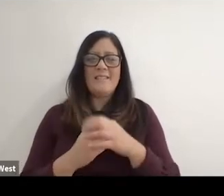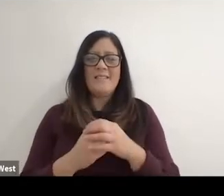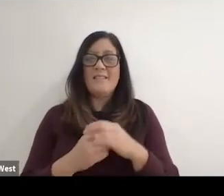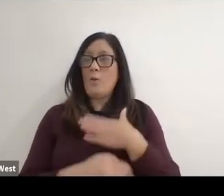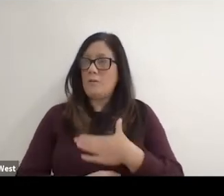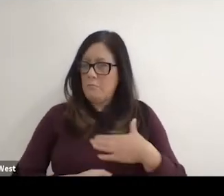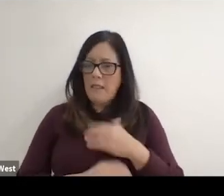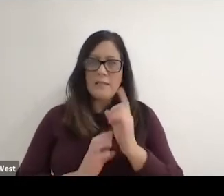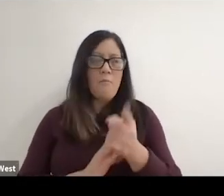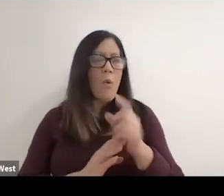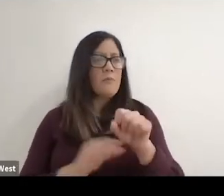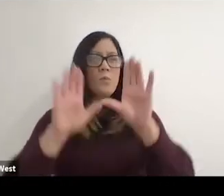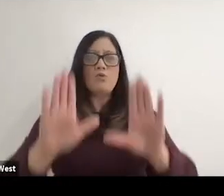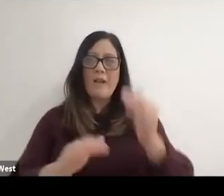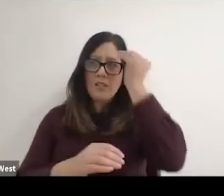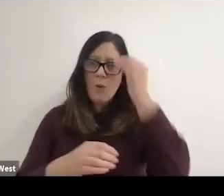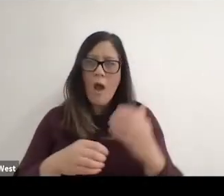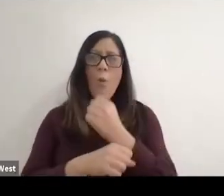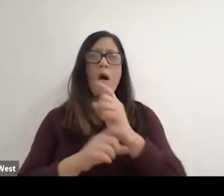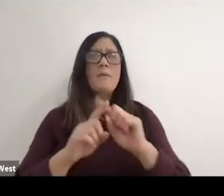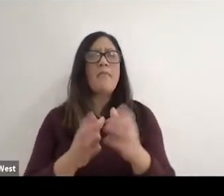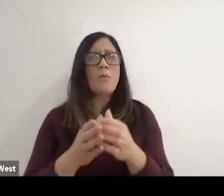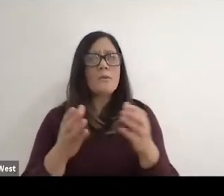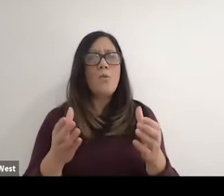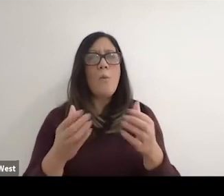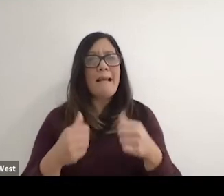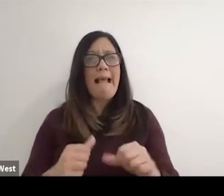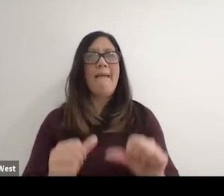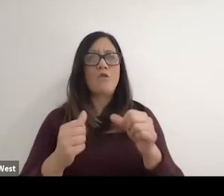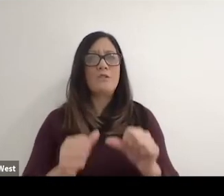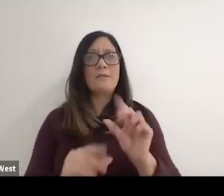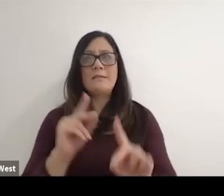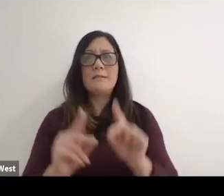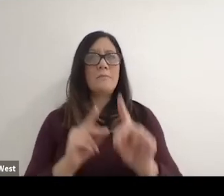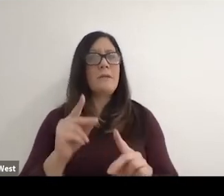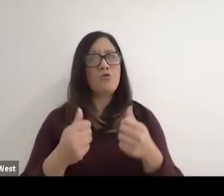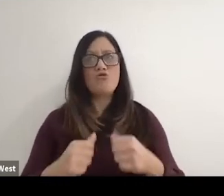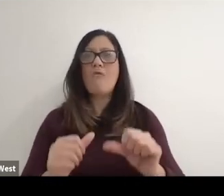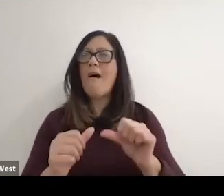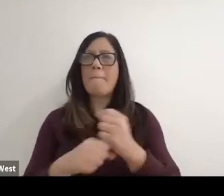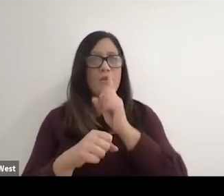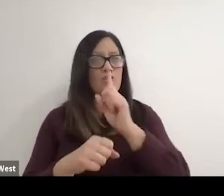Was a great to know that I won, but there's been so many efforts made to make sure that I didn't win,